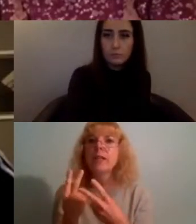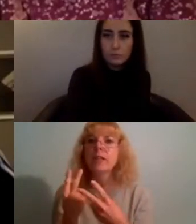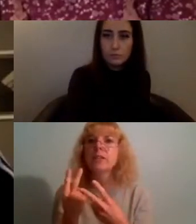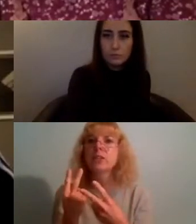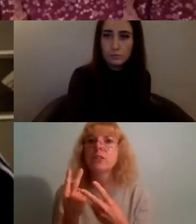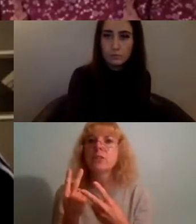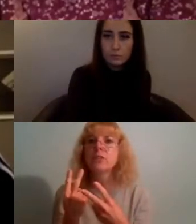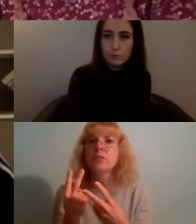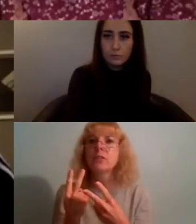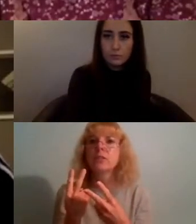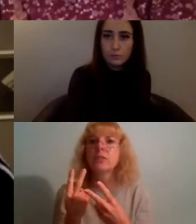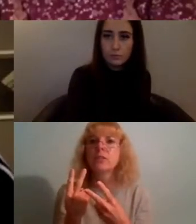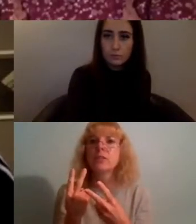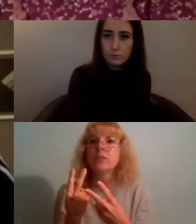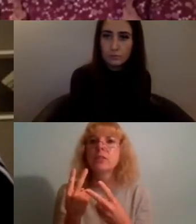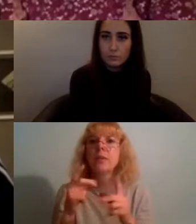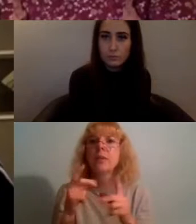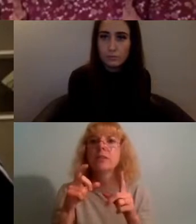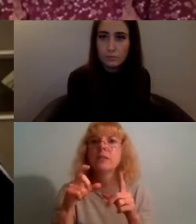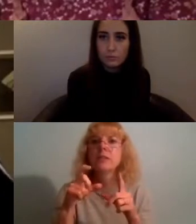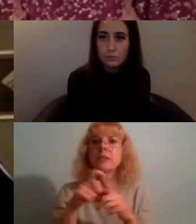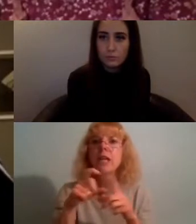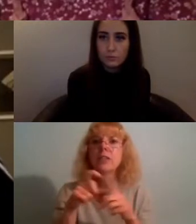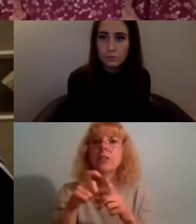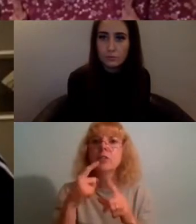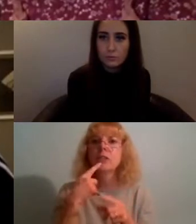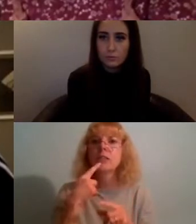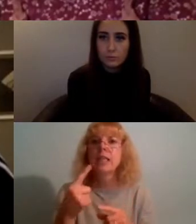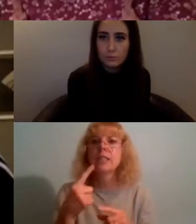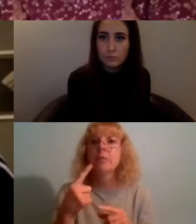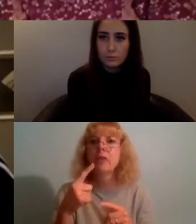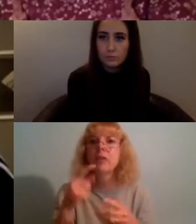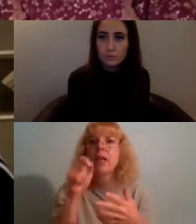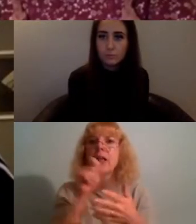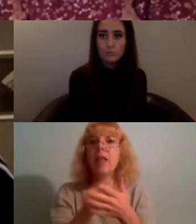um when she mentioned about you know the censorship and the Ts&Cs online as soon as